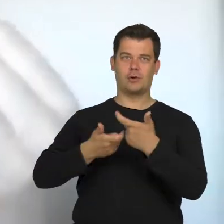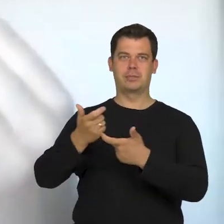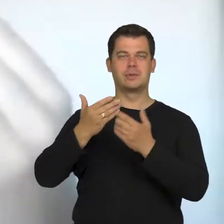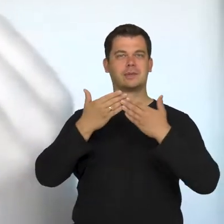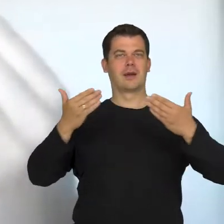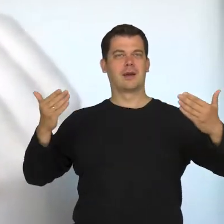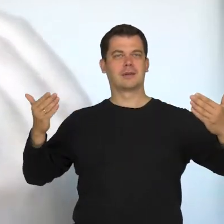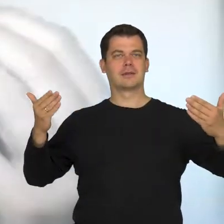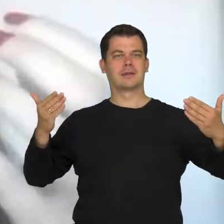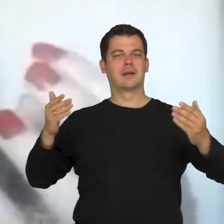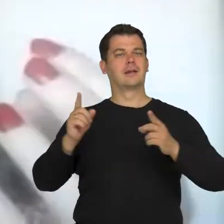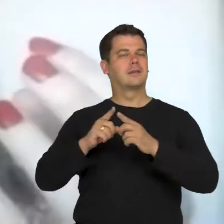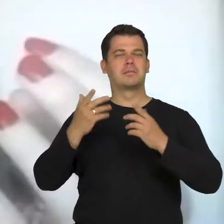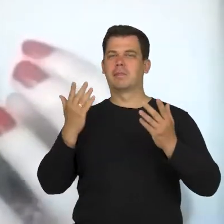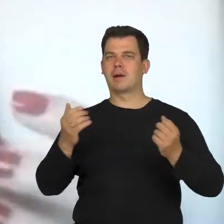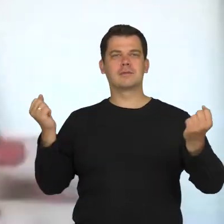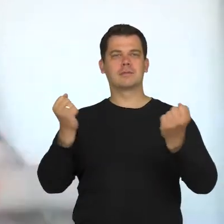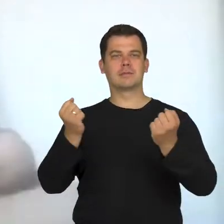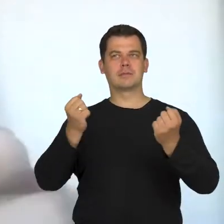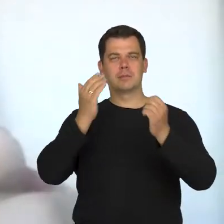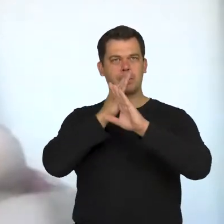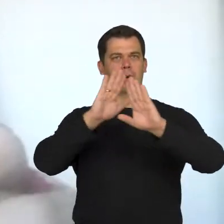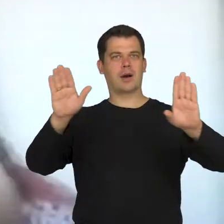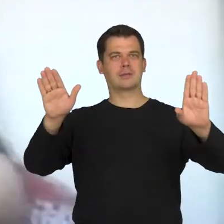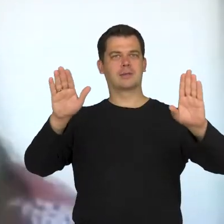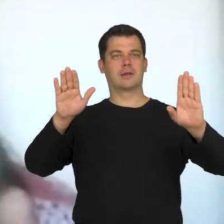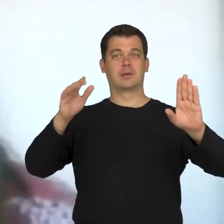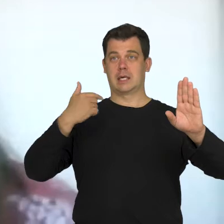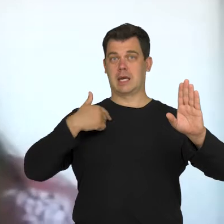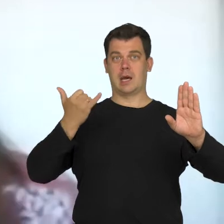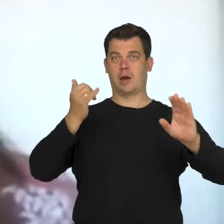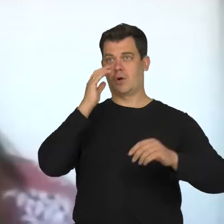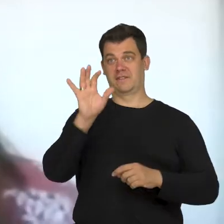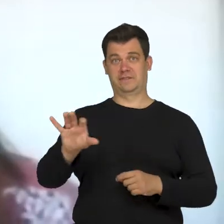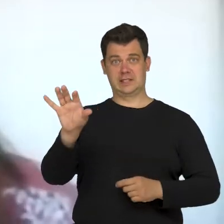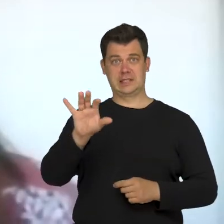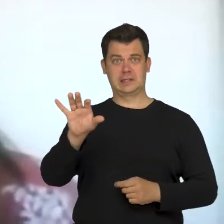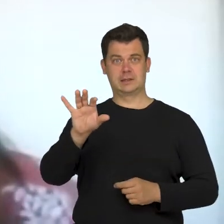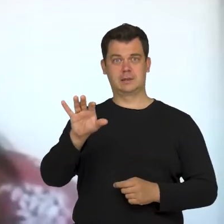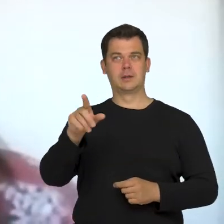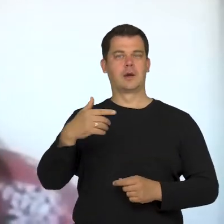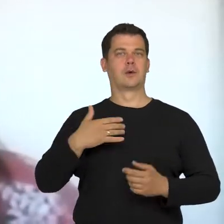which strongly shows how strongly I,as a viewer, felt the impact of these moments